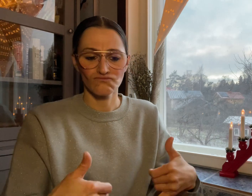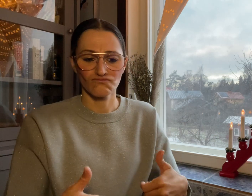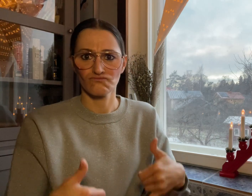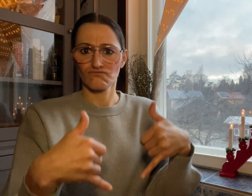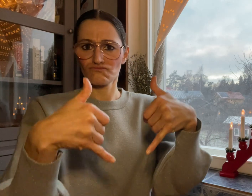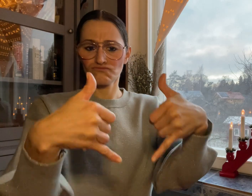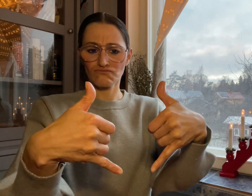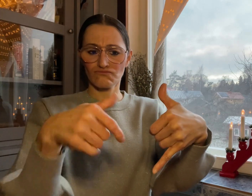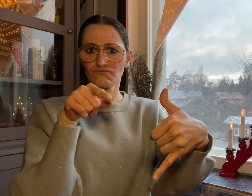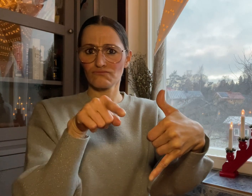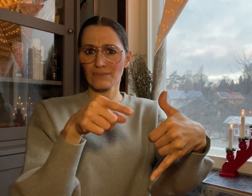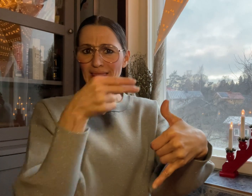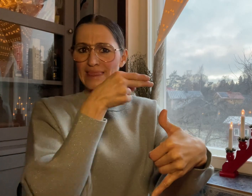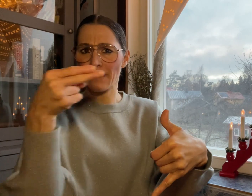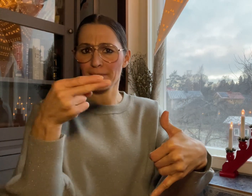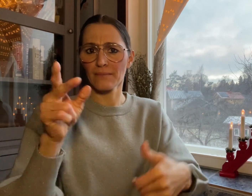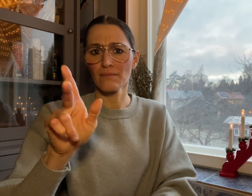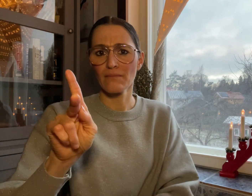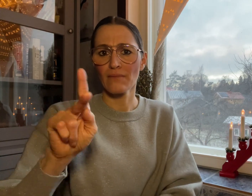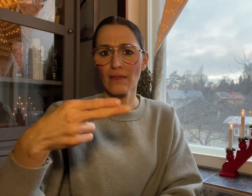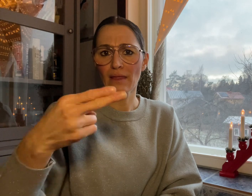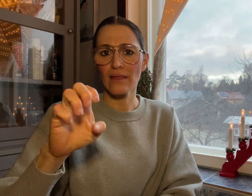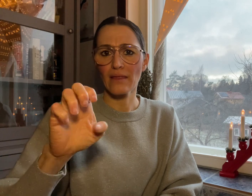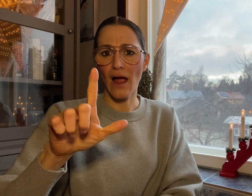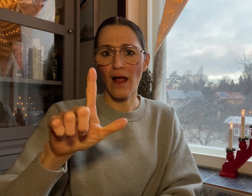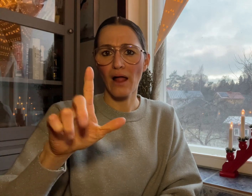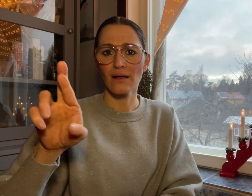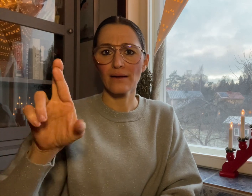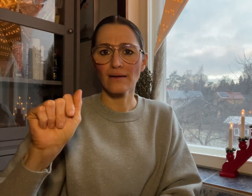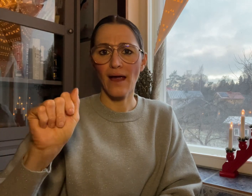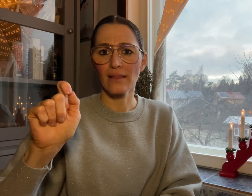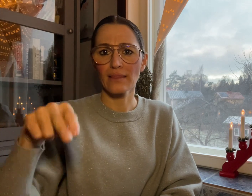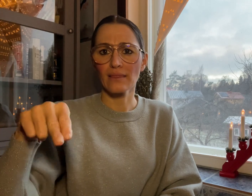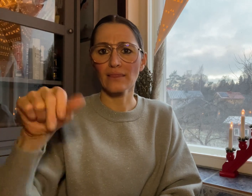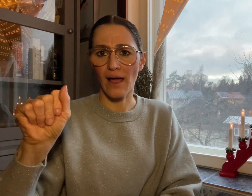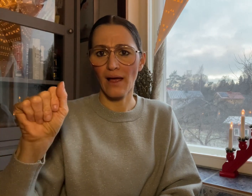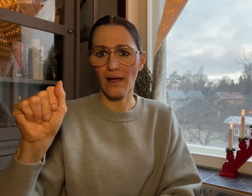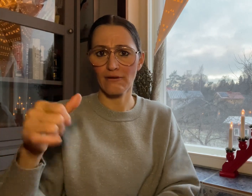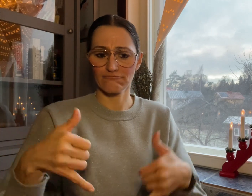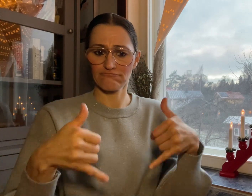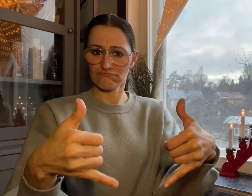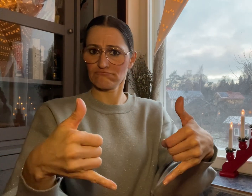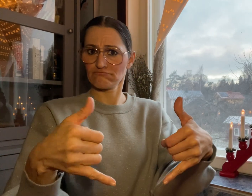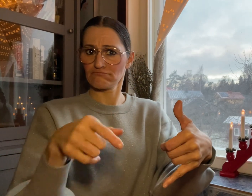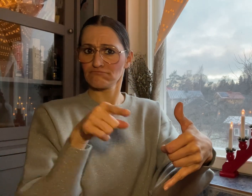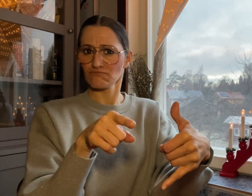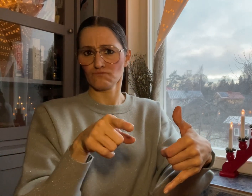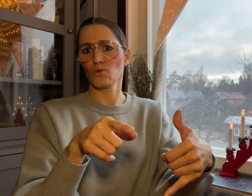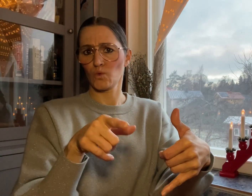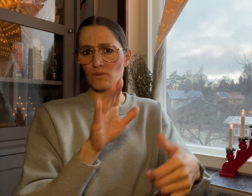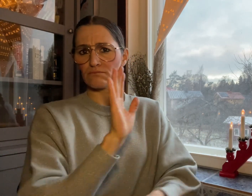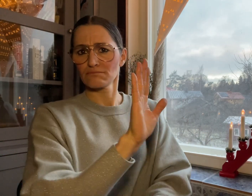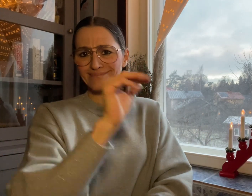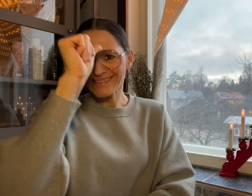A recent hearing recipient of the Khel Ratna award,